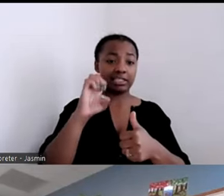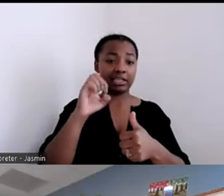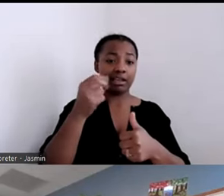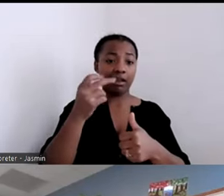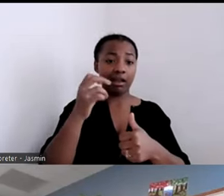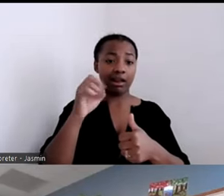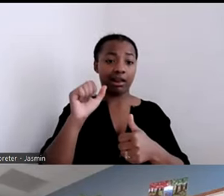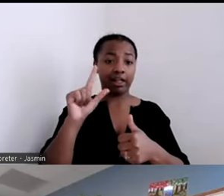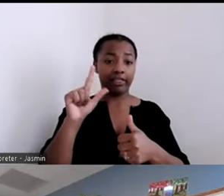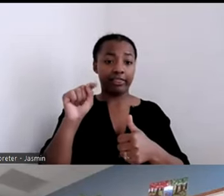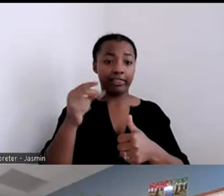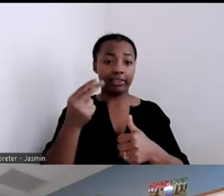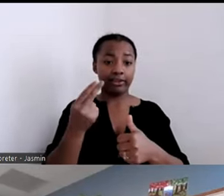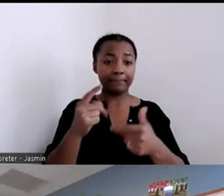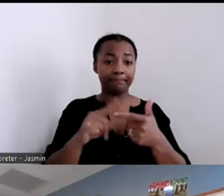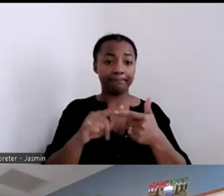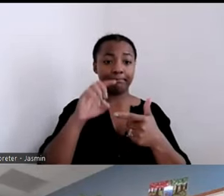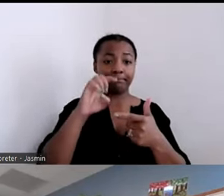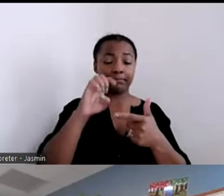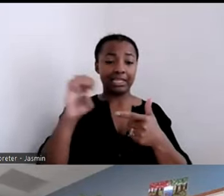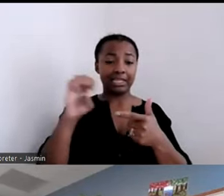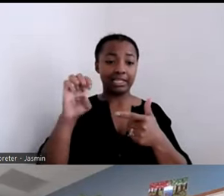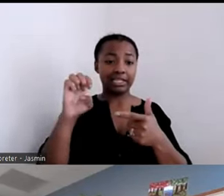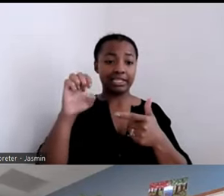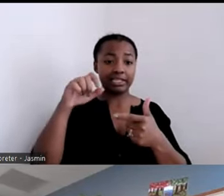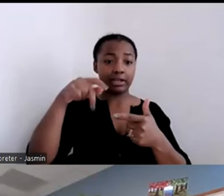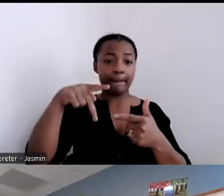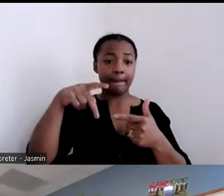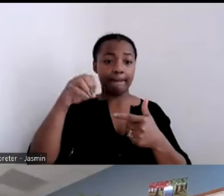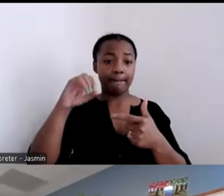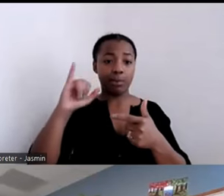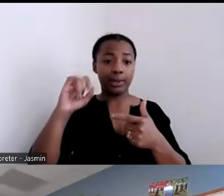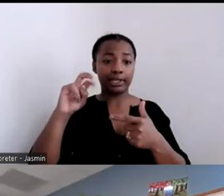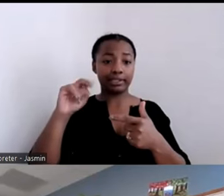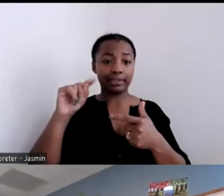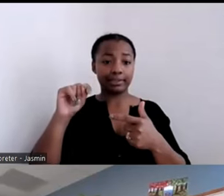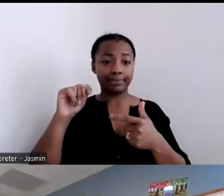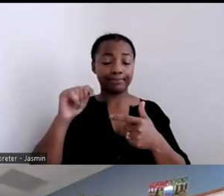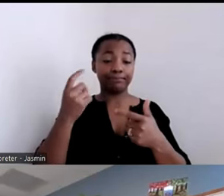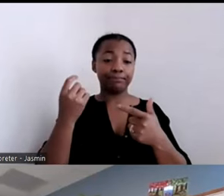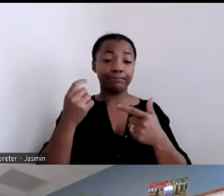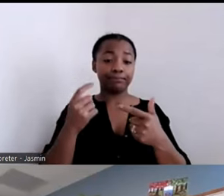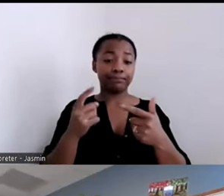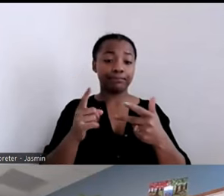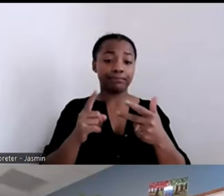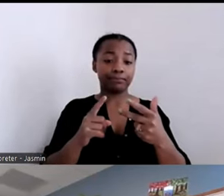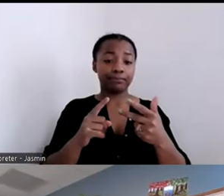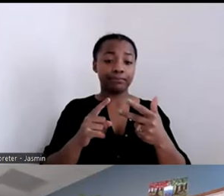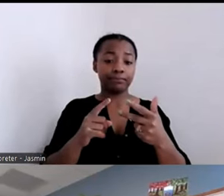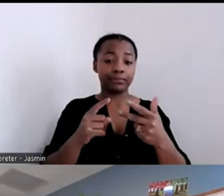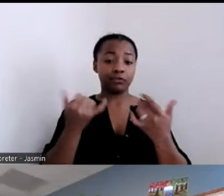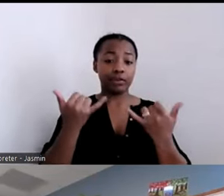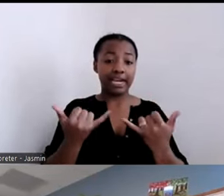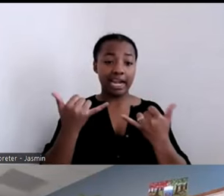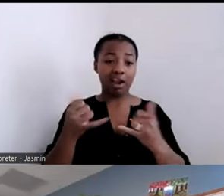directly, but the state is now interested in giving money to the other local